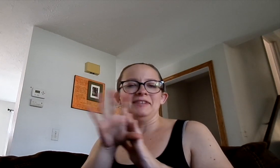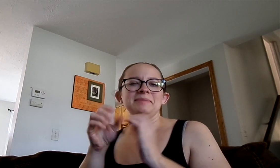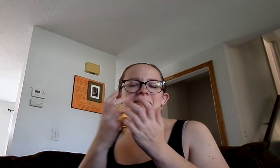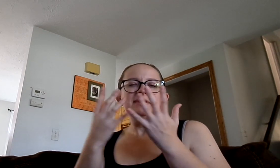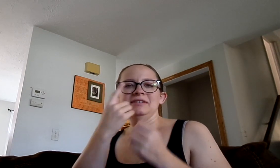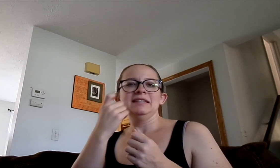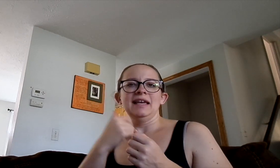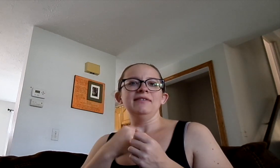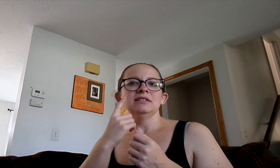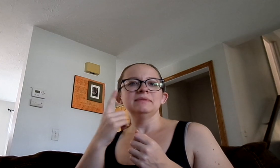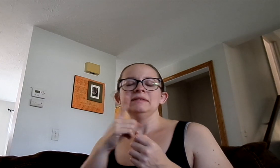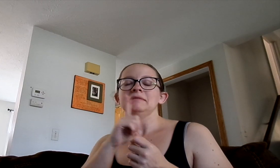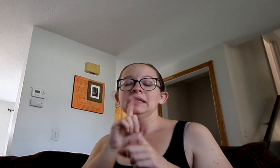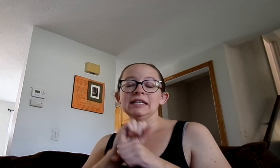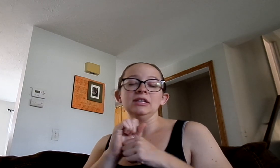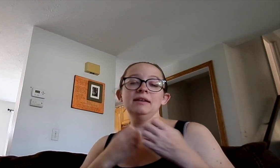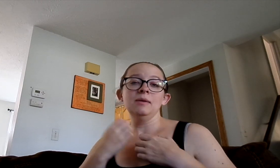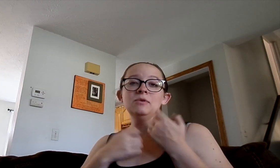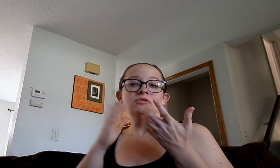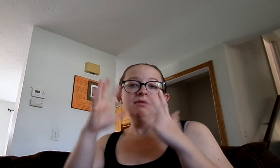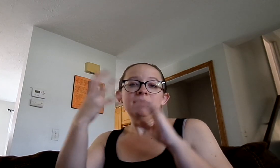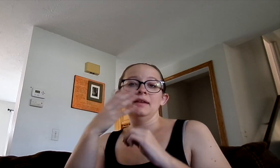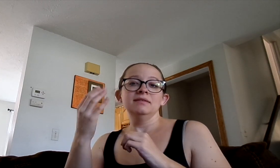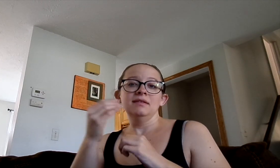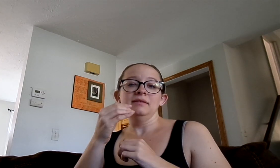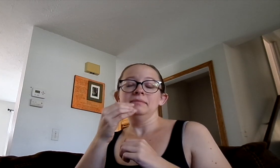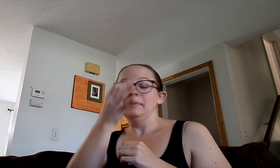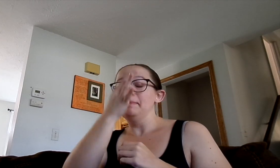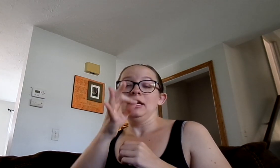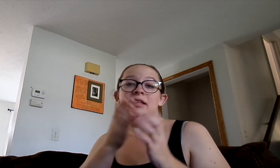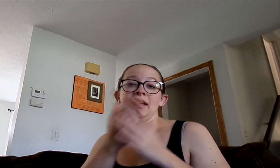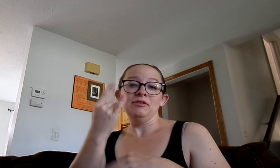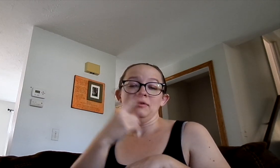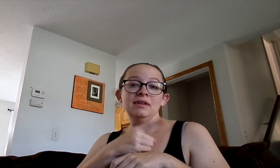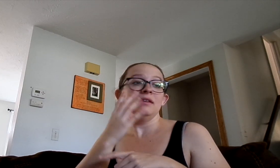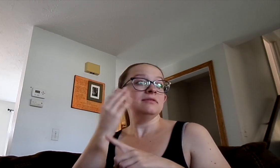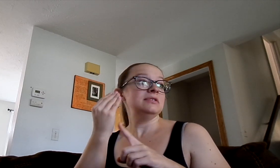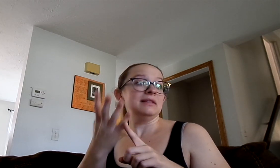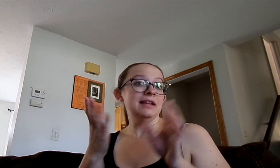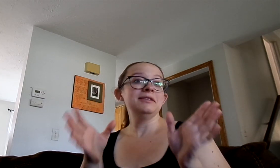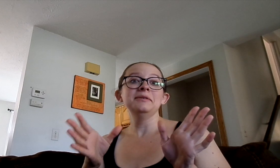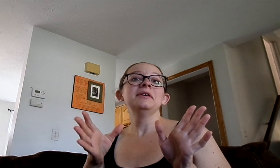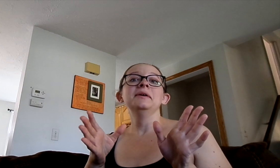that's why we haven't been filming much. Because literally I'm an emotional wreck and I'm barely making it through the day.